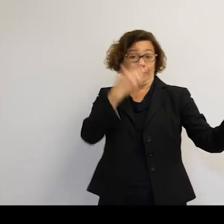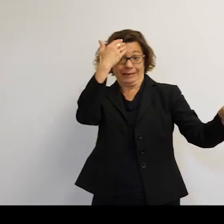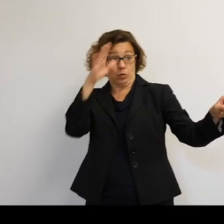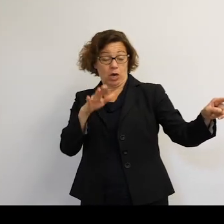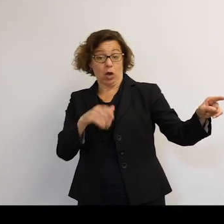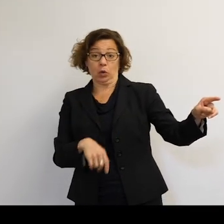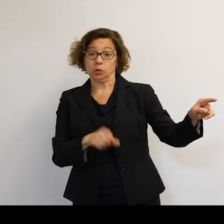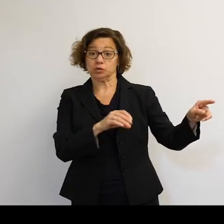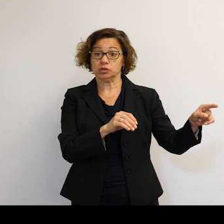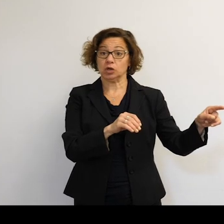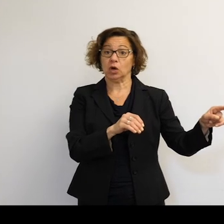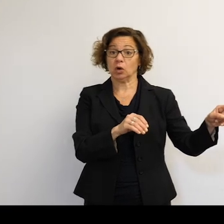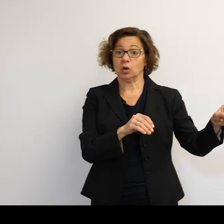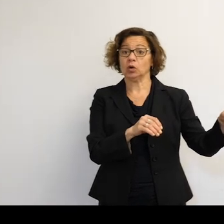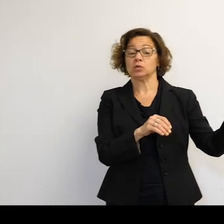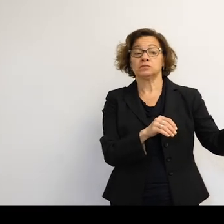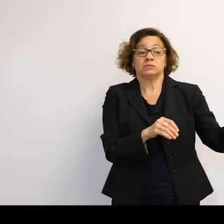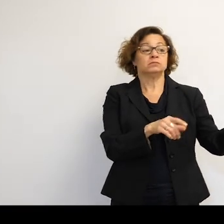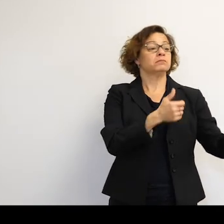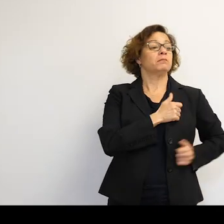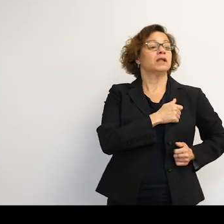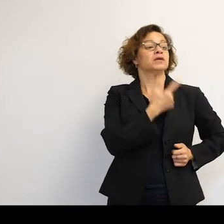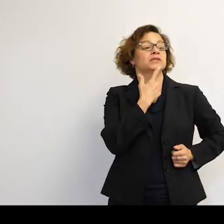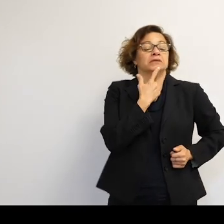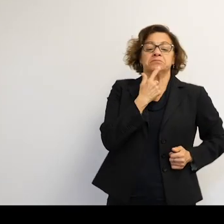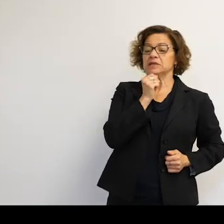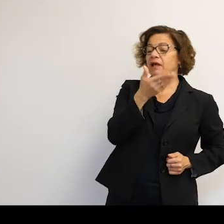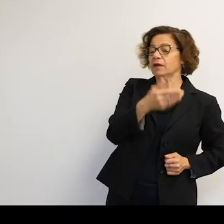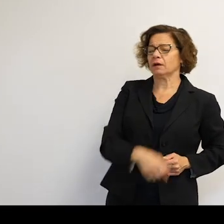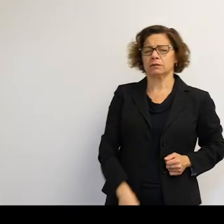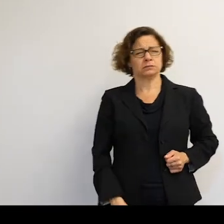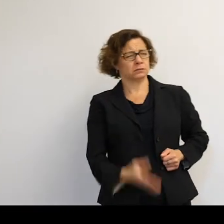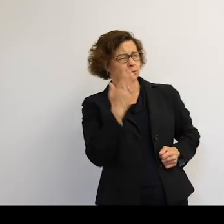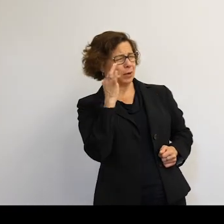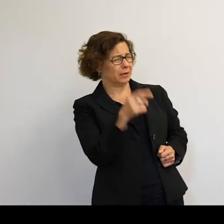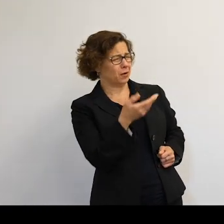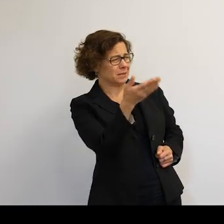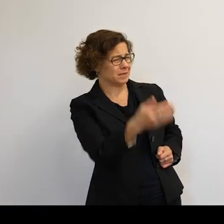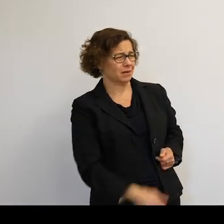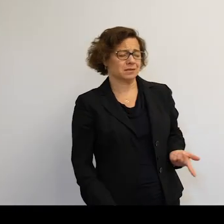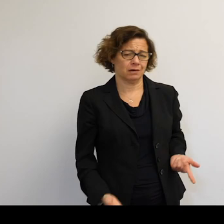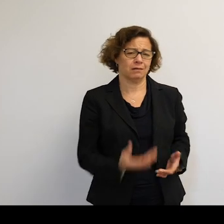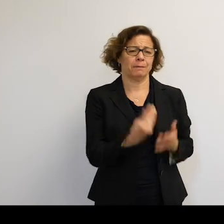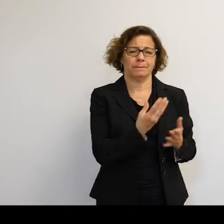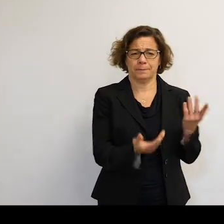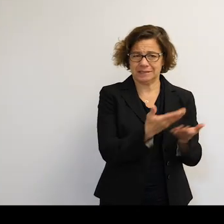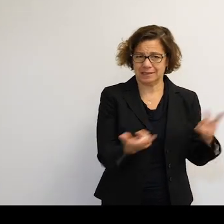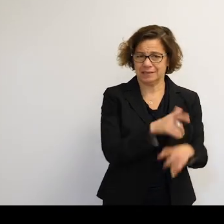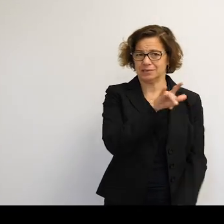And in this data set, it's like, no, not there. So there's lots of military holes in this data.